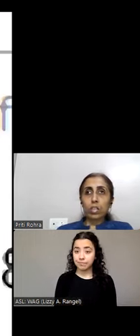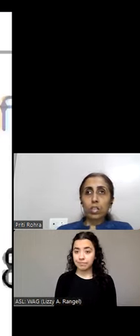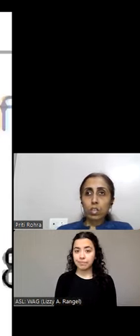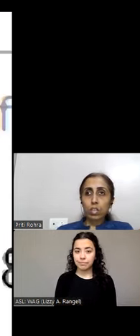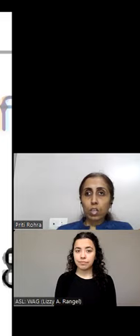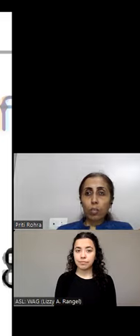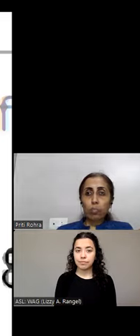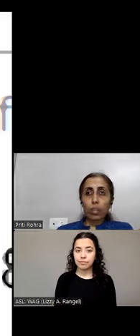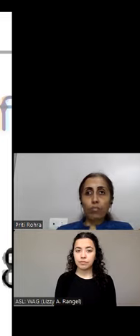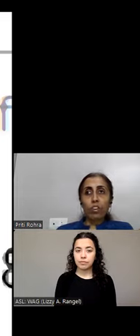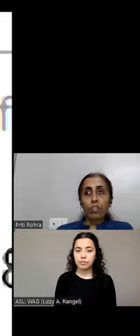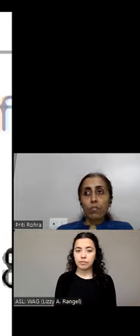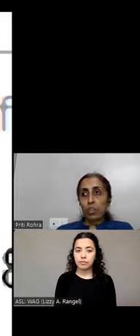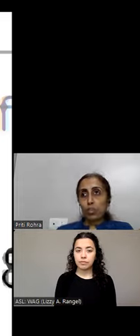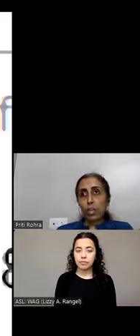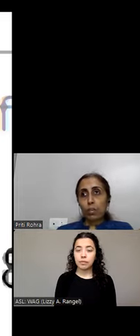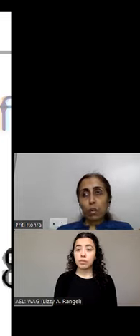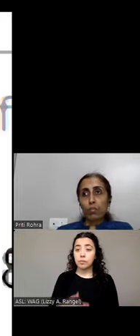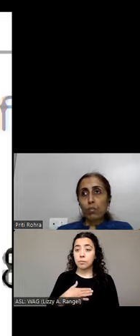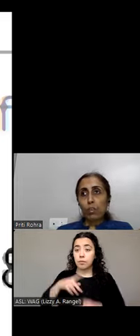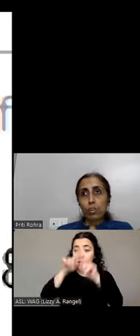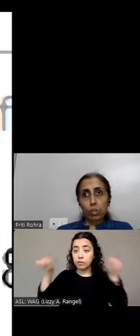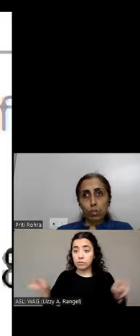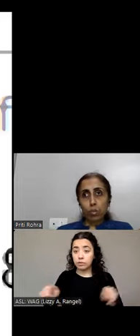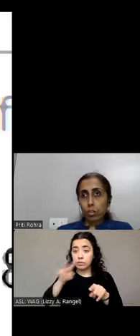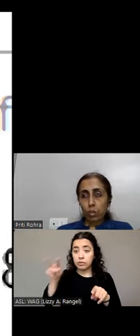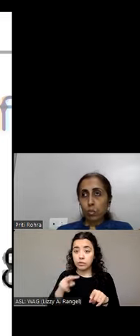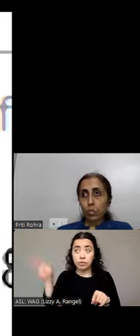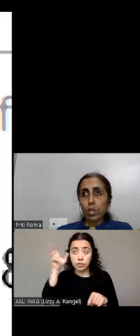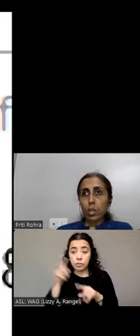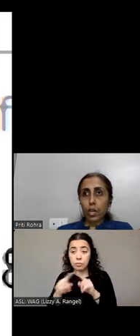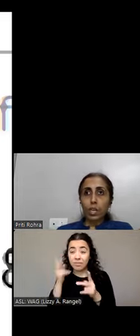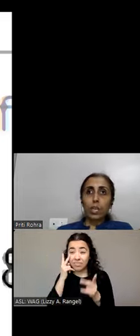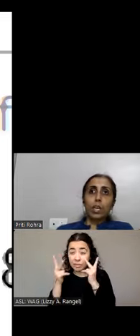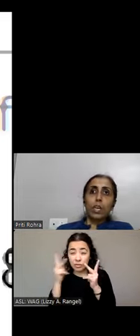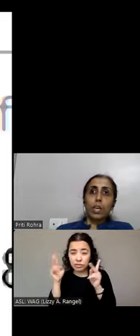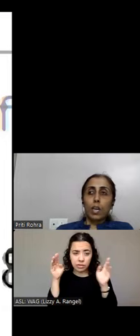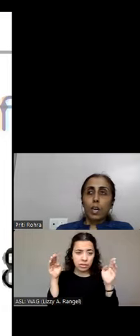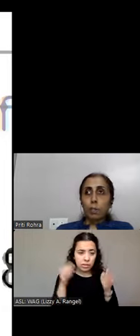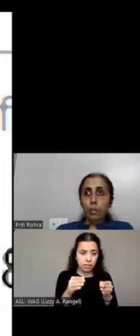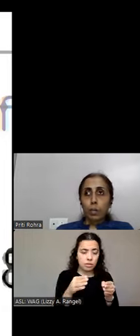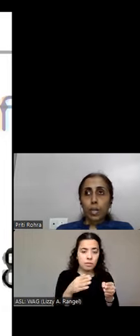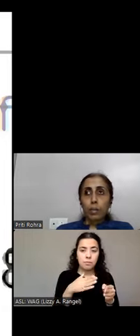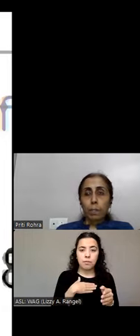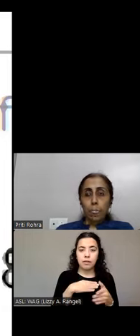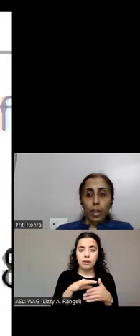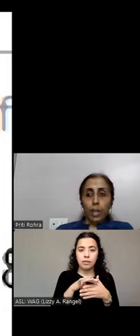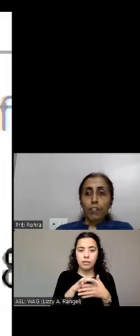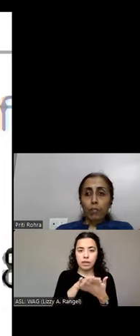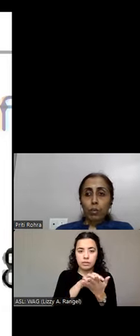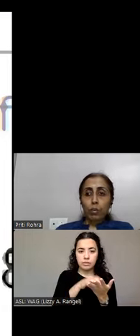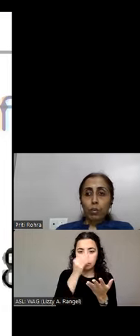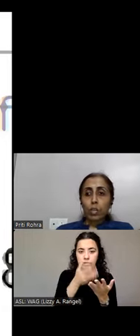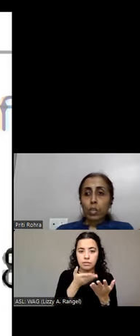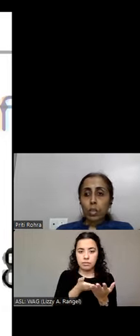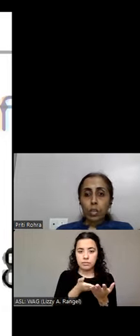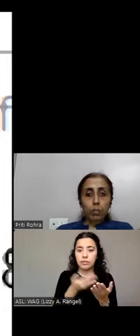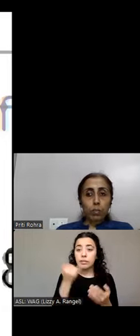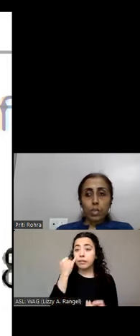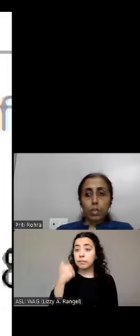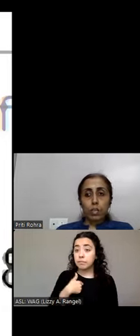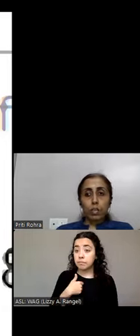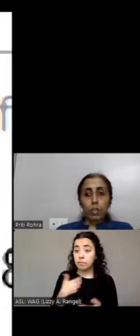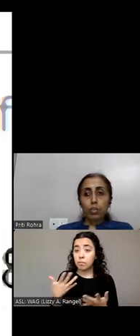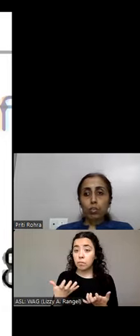reader reading. But visually my focus is on skip to content link. If I want to increase my zoom